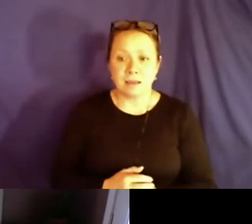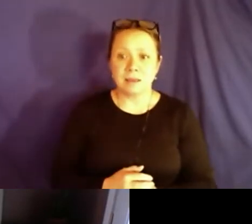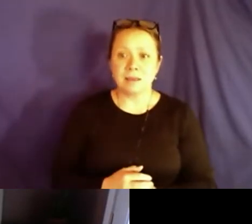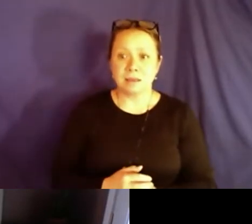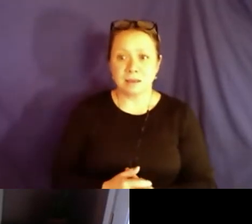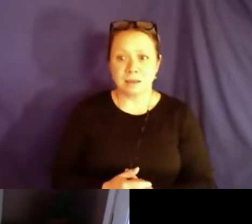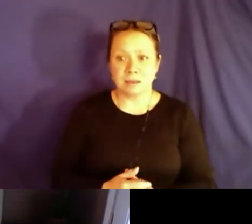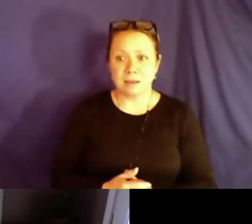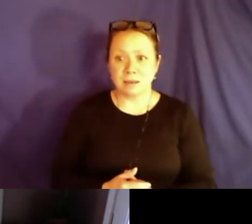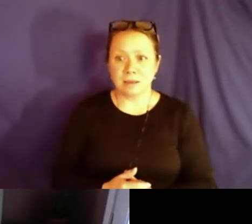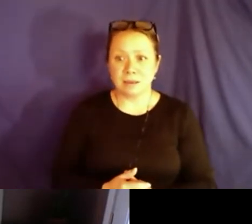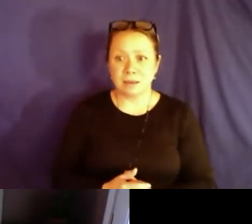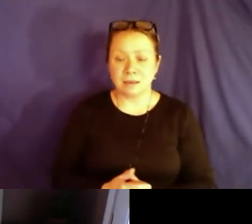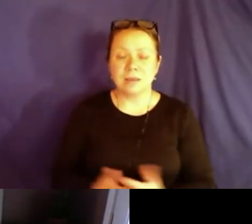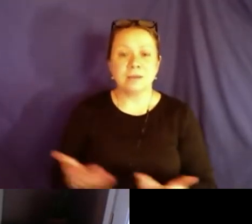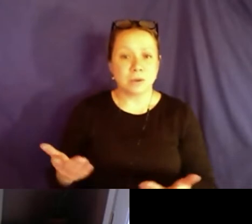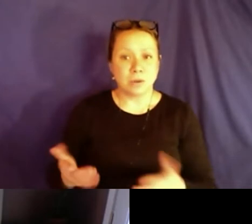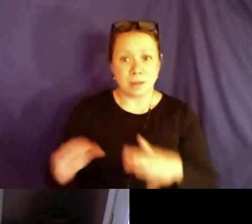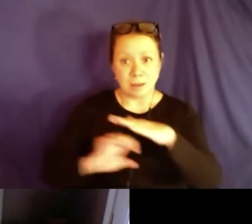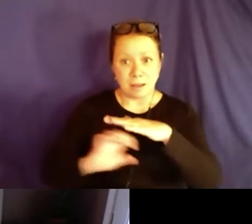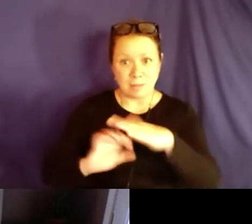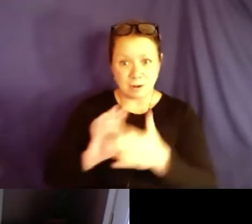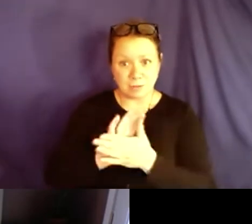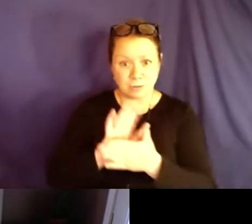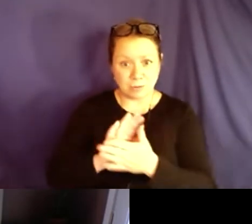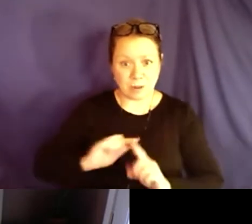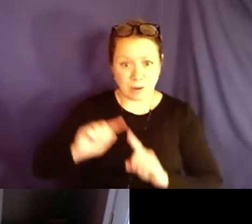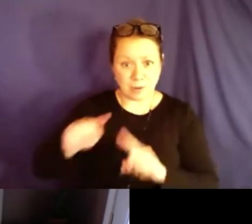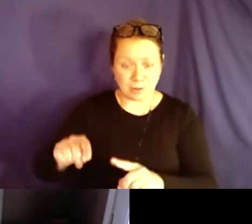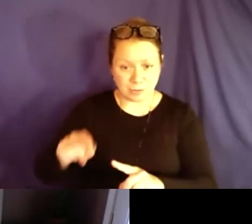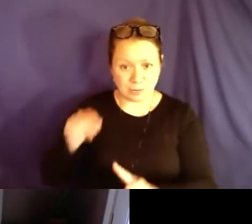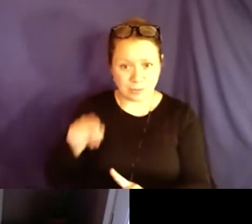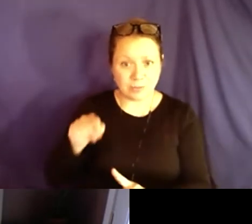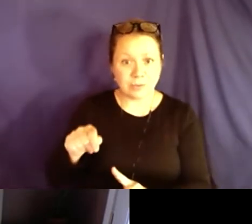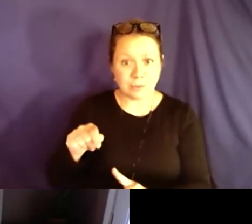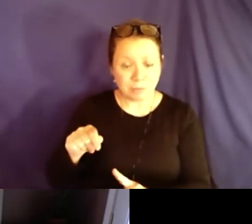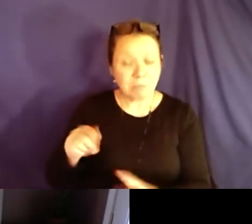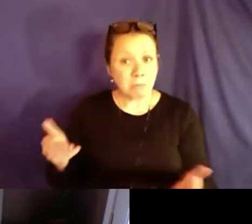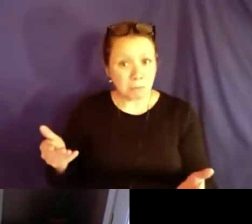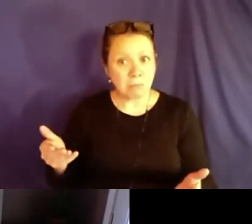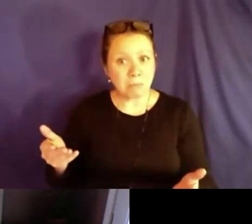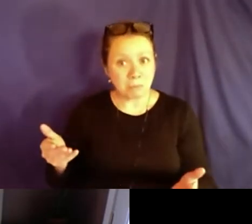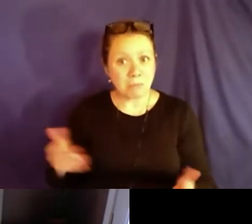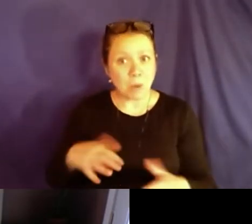you are looking at in the school system as a child in an